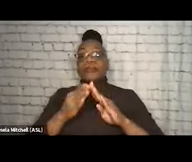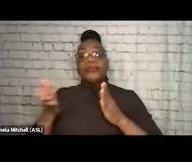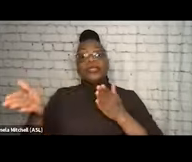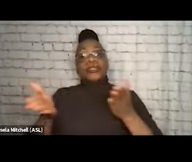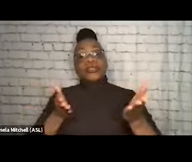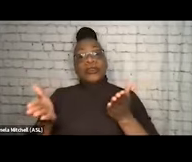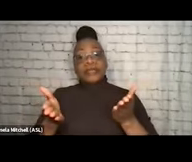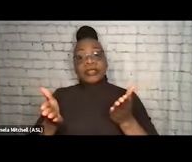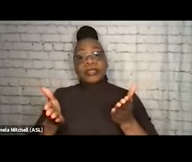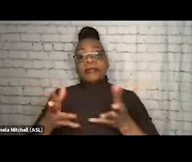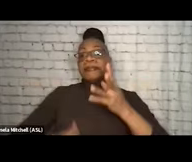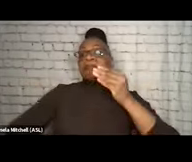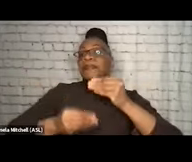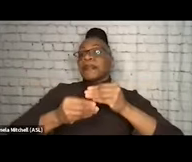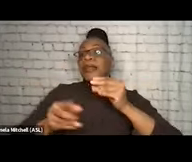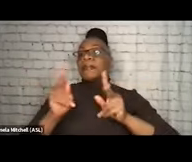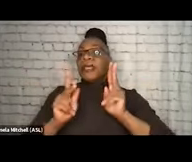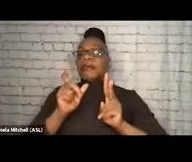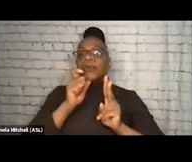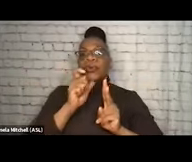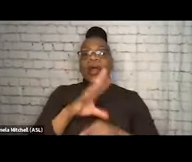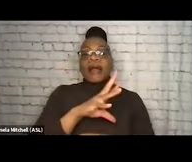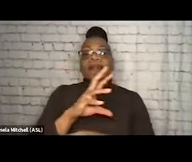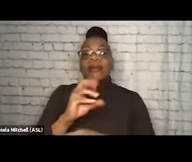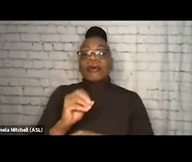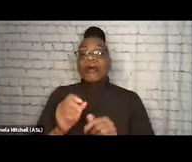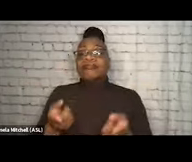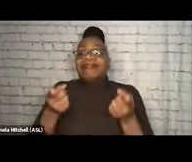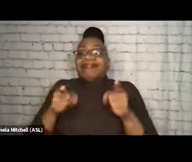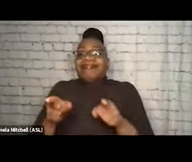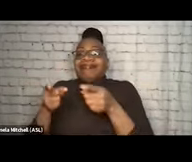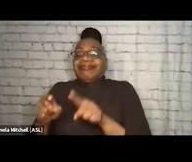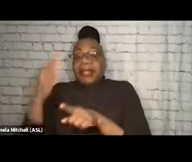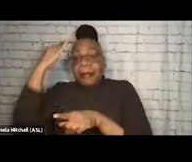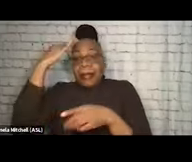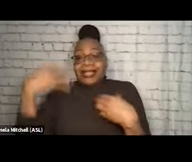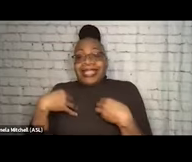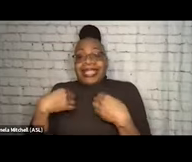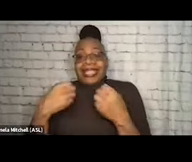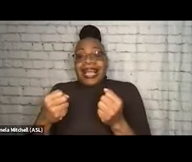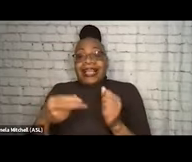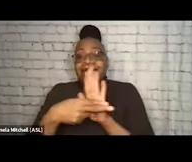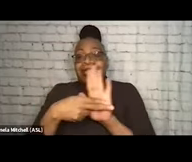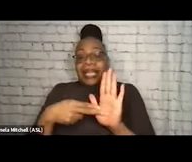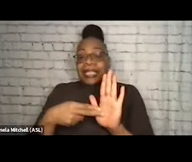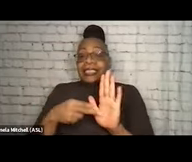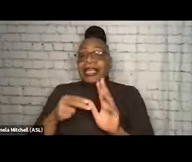Additionally, folks who have co-occurring mental health diagnoses are at increased risk for overdose fatality.